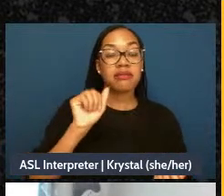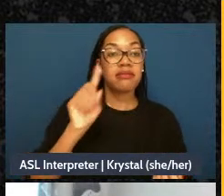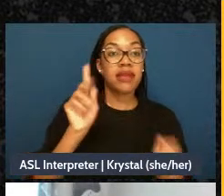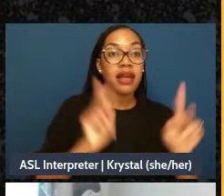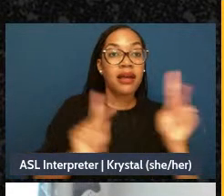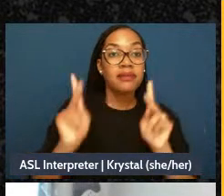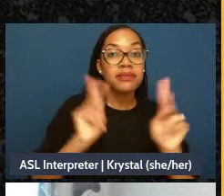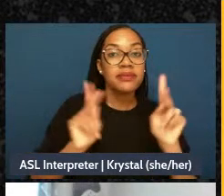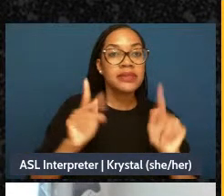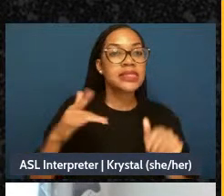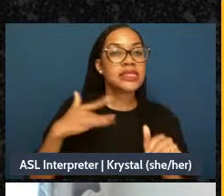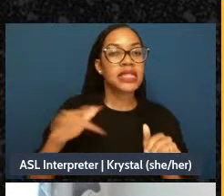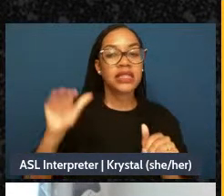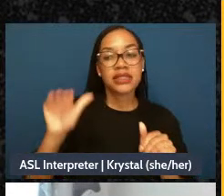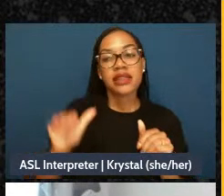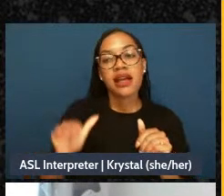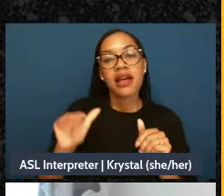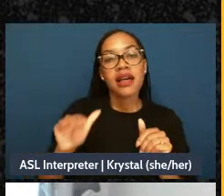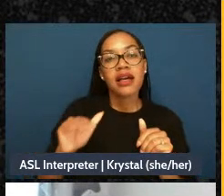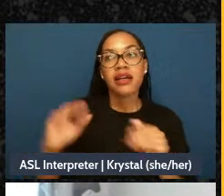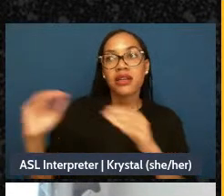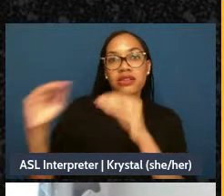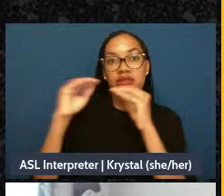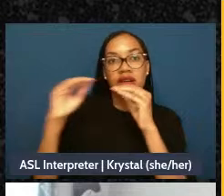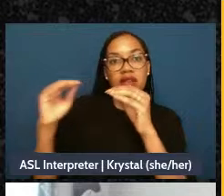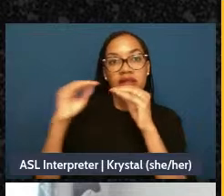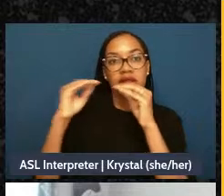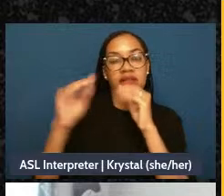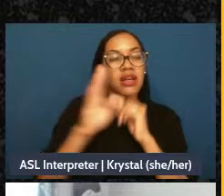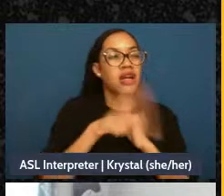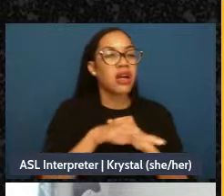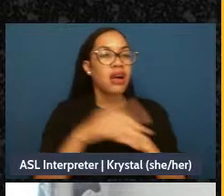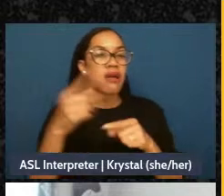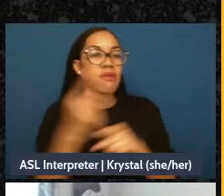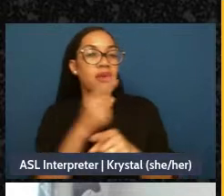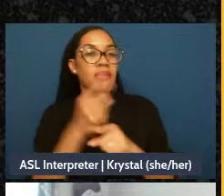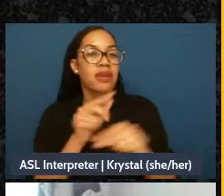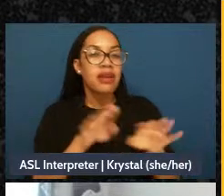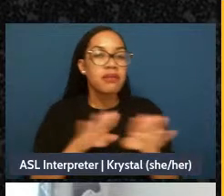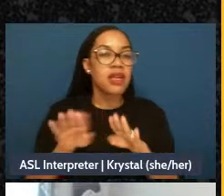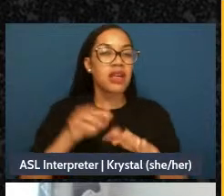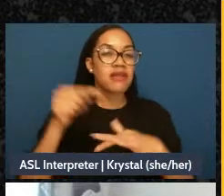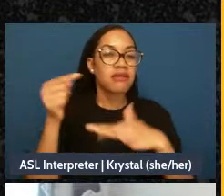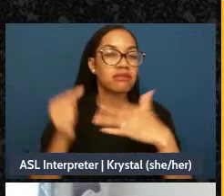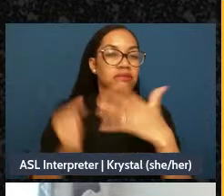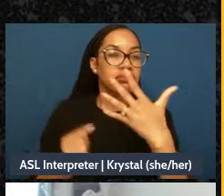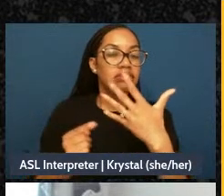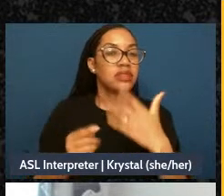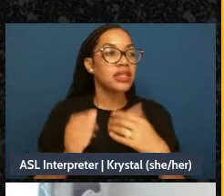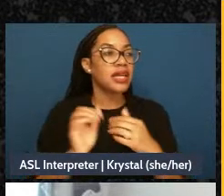to how to act and behave. Where I - we're taught scripts and how to mask our behaviors so that we